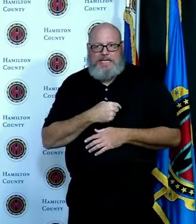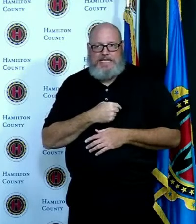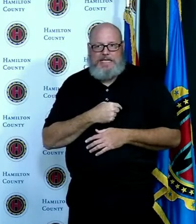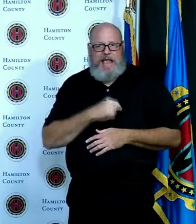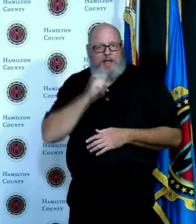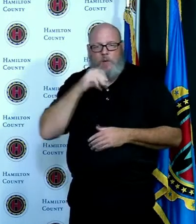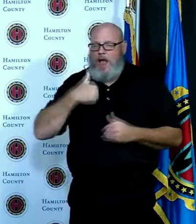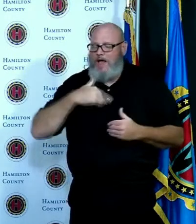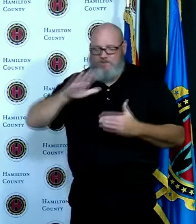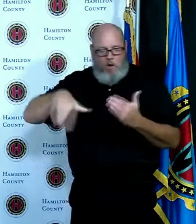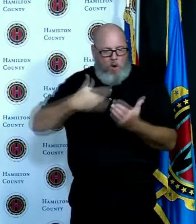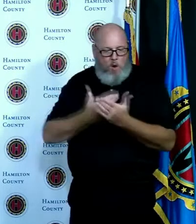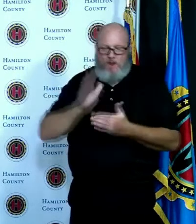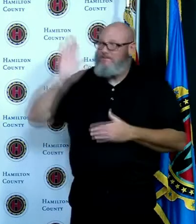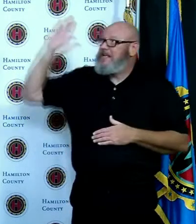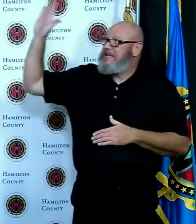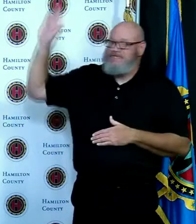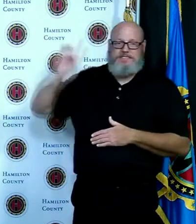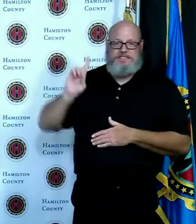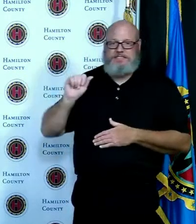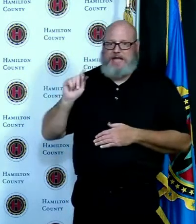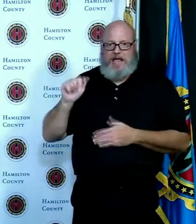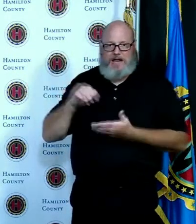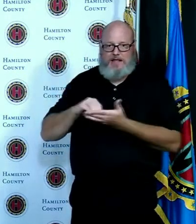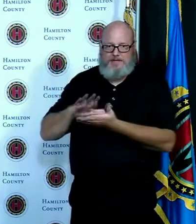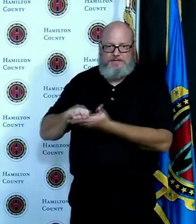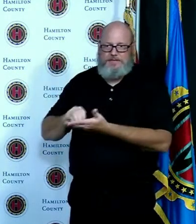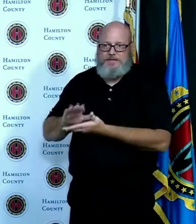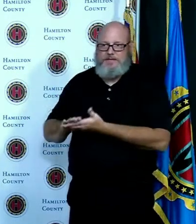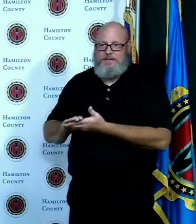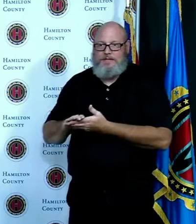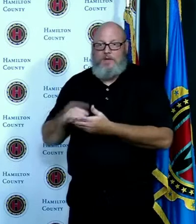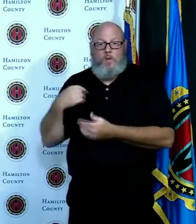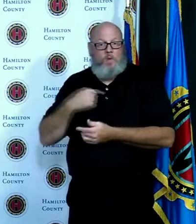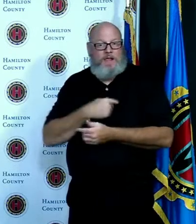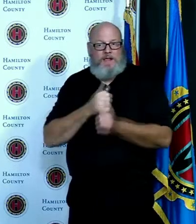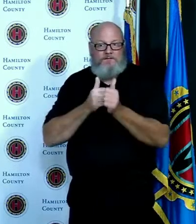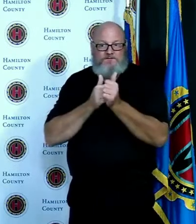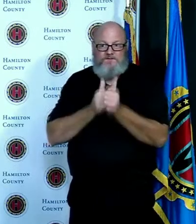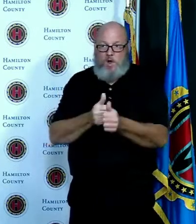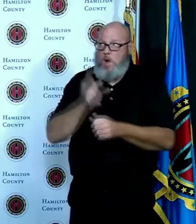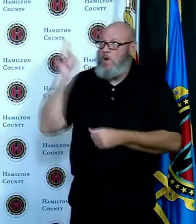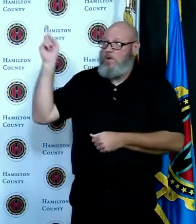and then we follow suit here in Hamilton County now Greg has shown you maps or charts where the